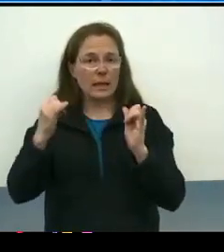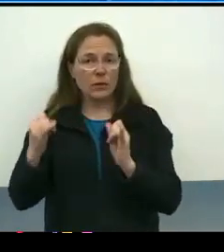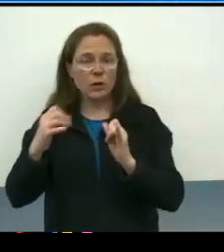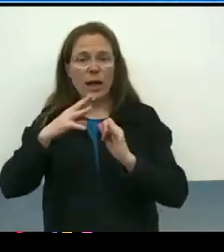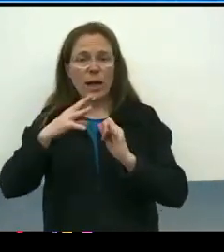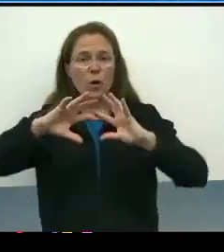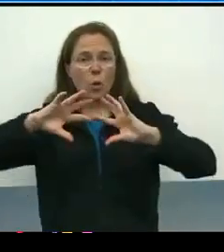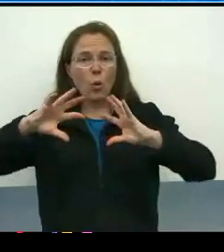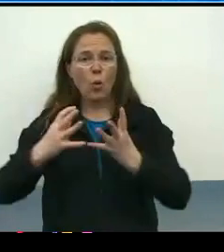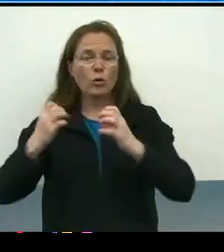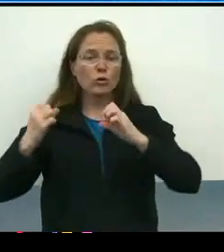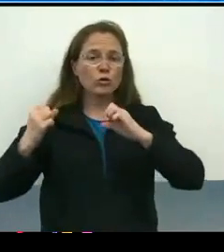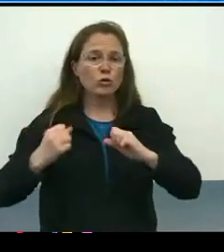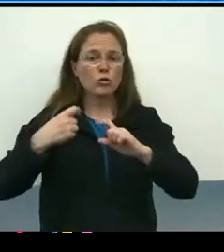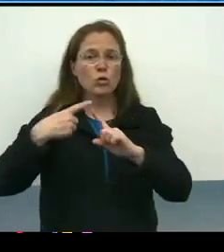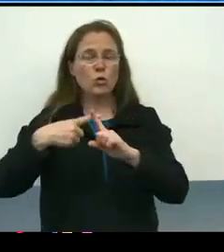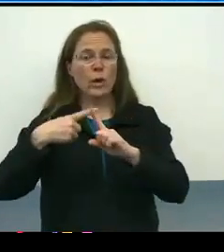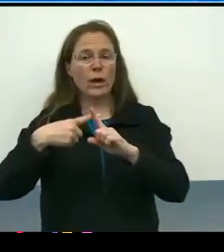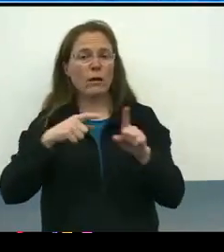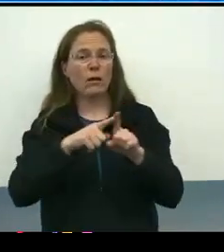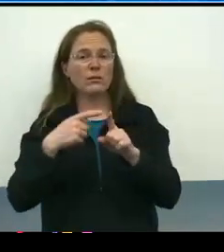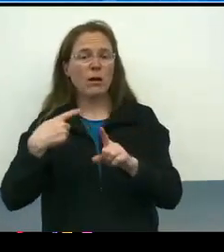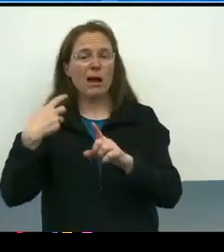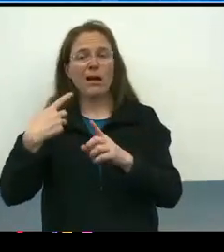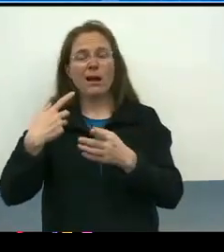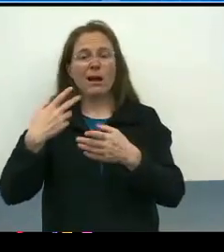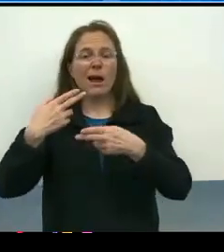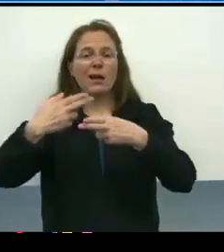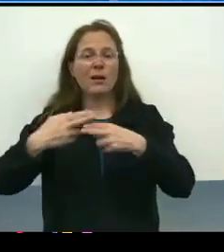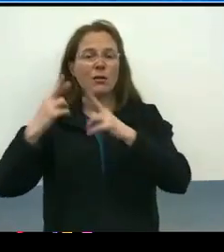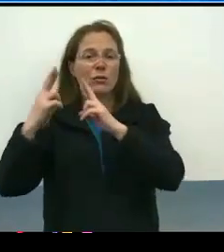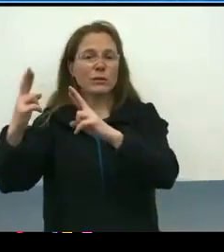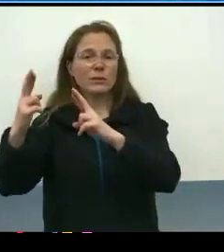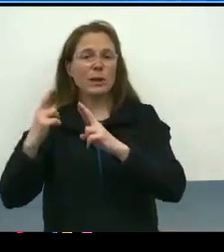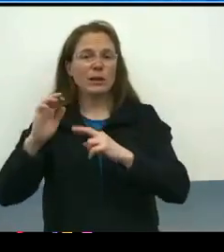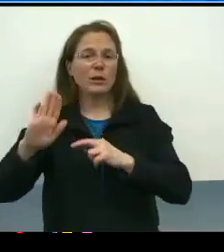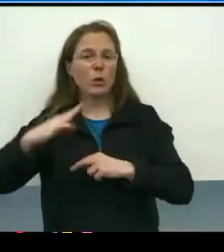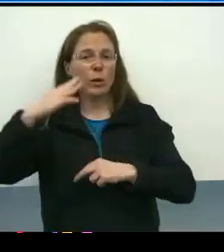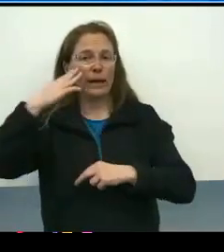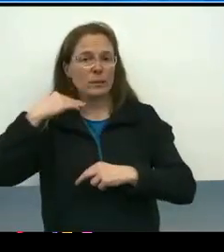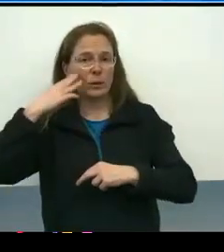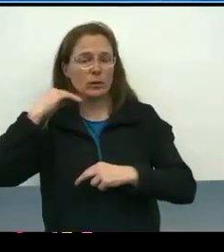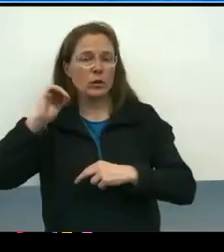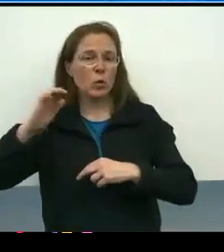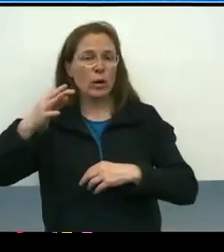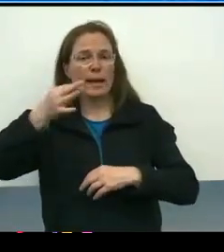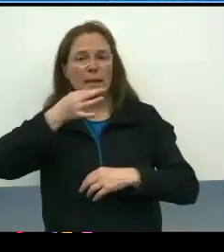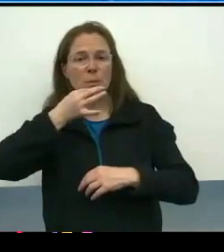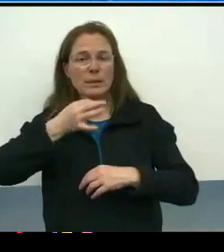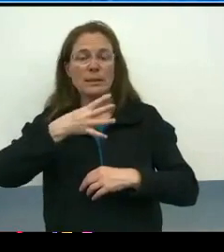It's also what I call respecting shared expertise. And then finally, but certainly not least,